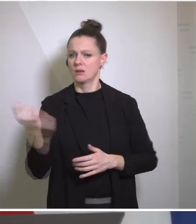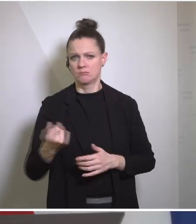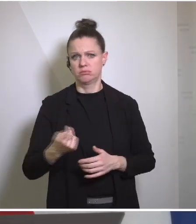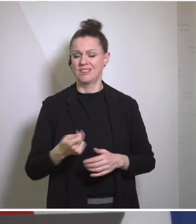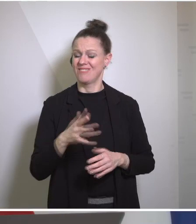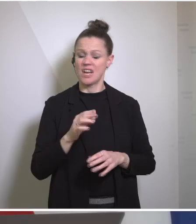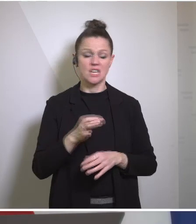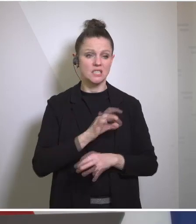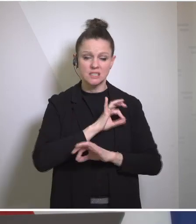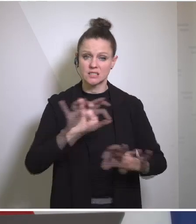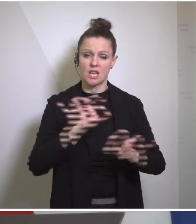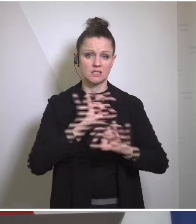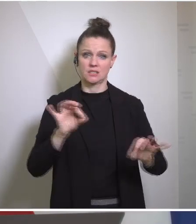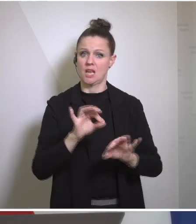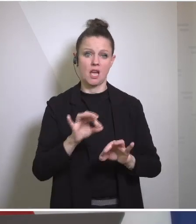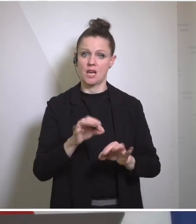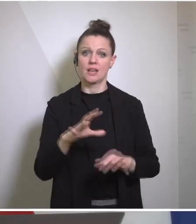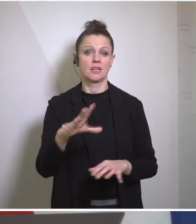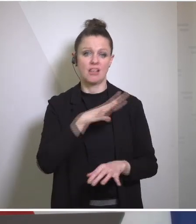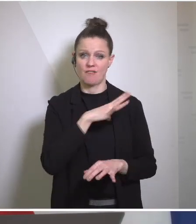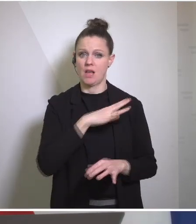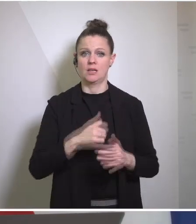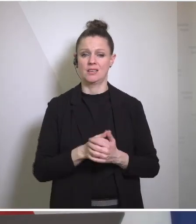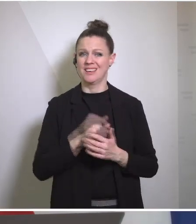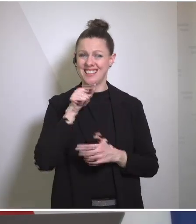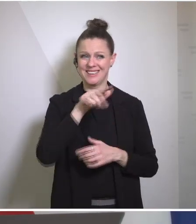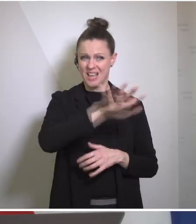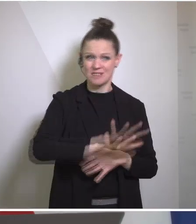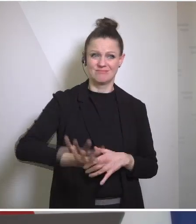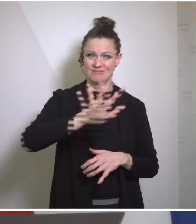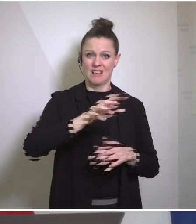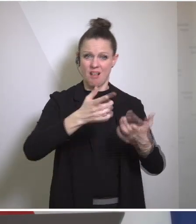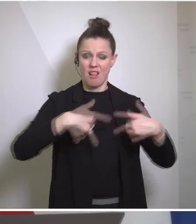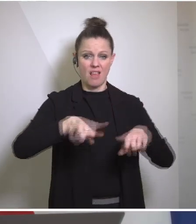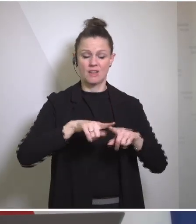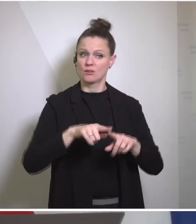an act of lack of solidarity in the country, which is in a fundamental crisis and fight for the time